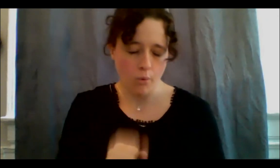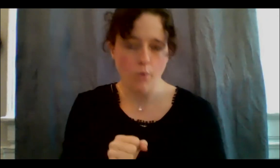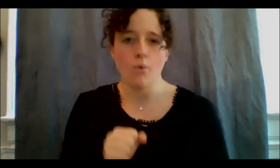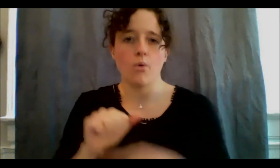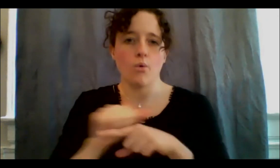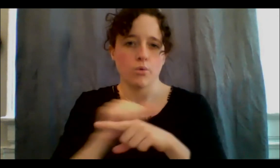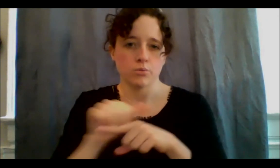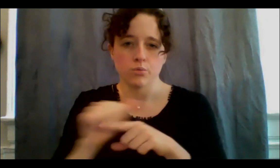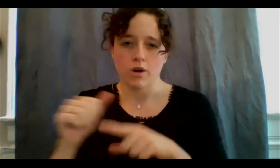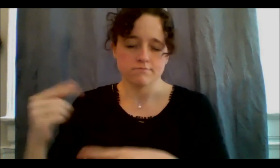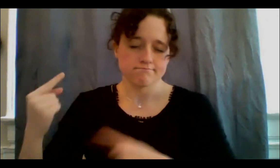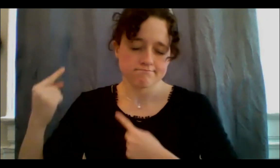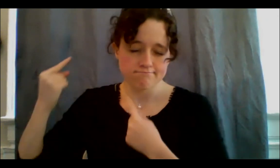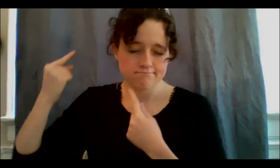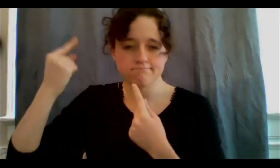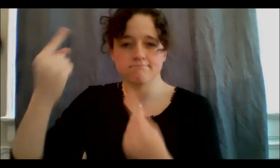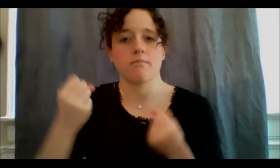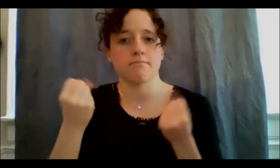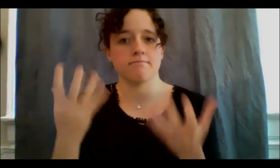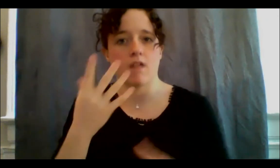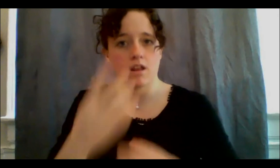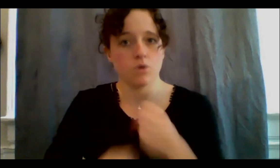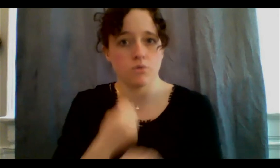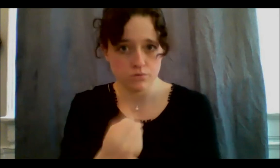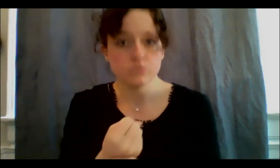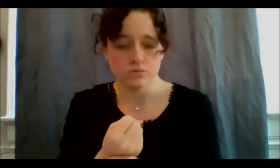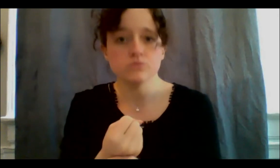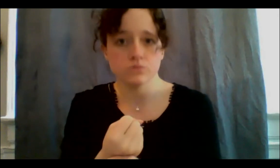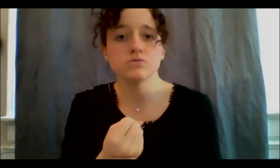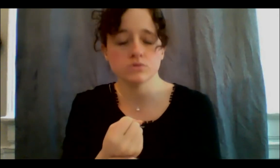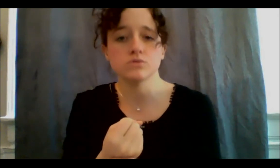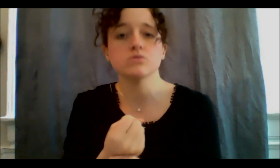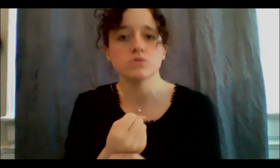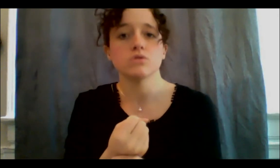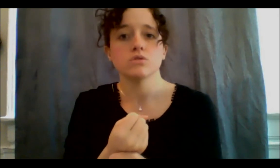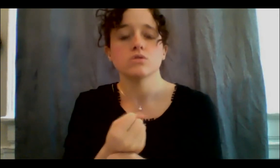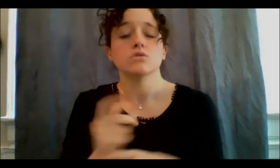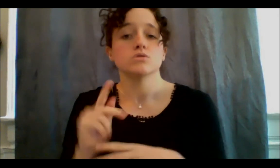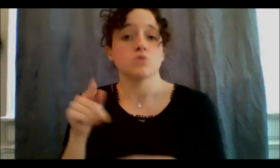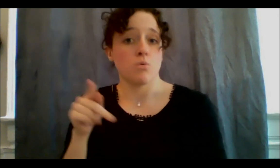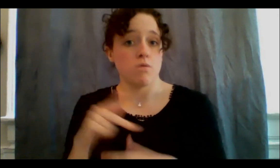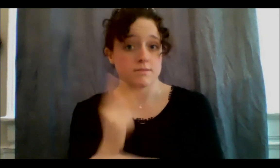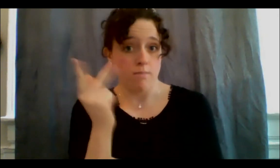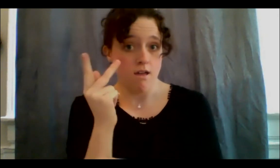sacred plant called sage, in English it's called sage, and in my language